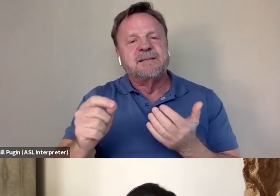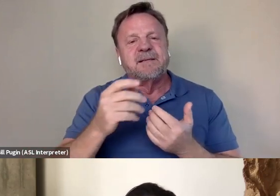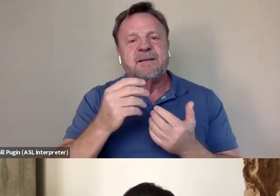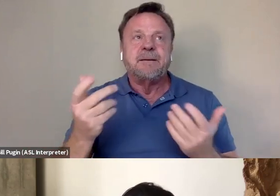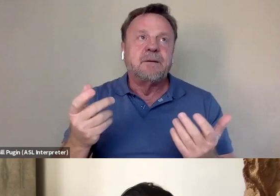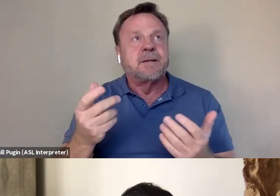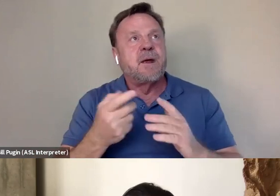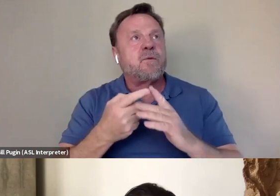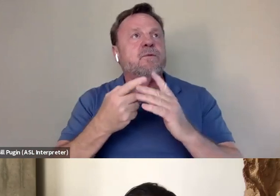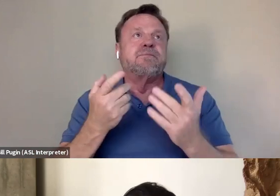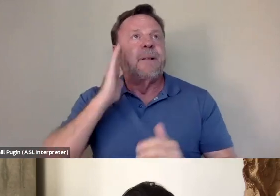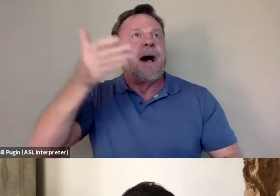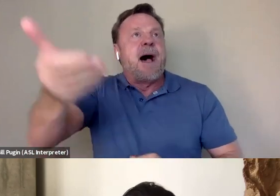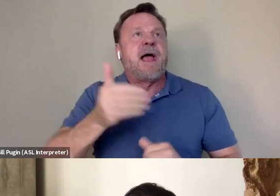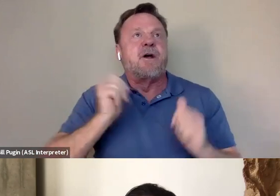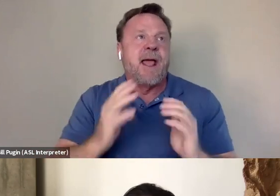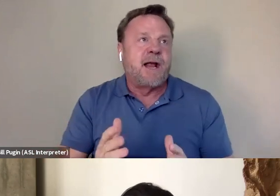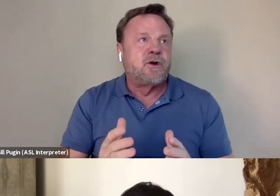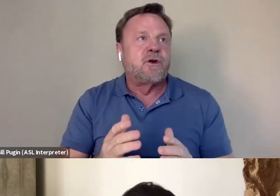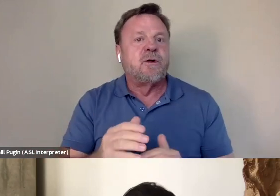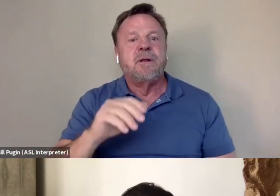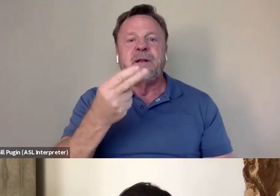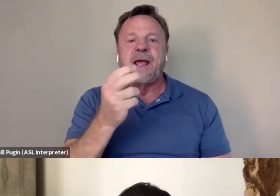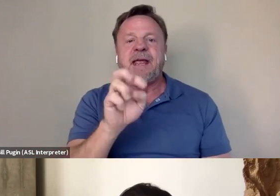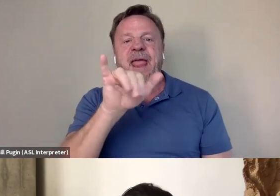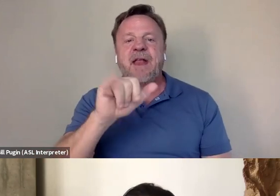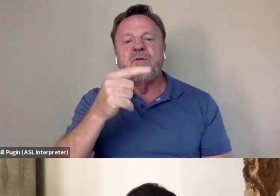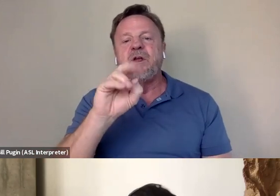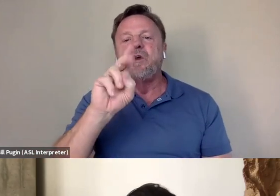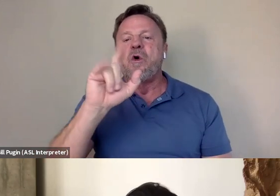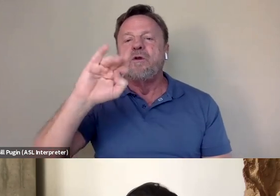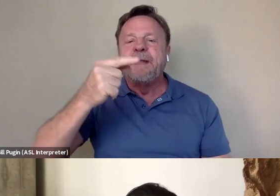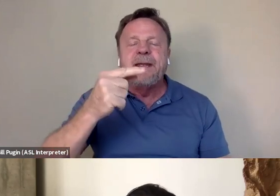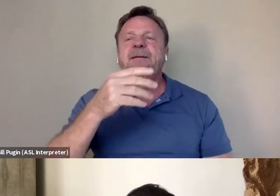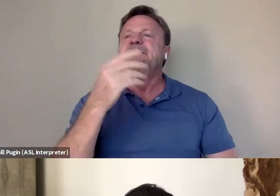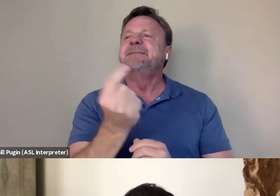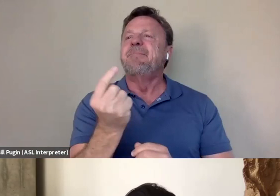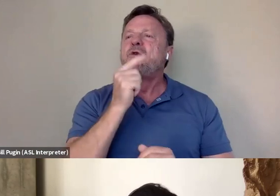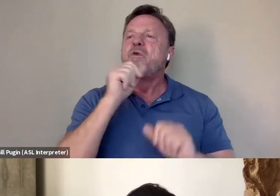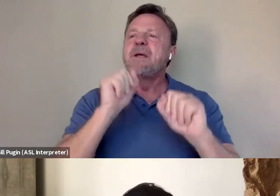Oh, we'll hire an actor like a Henry Golding or someone who can like, who can sort of speak to the struggles